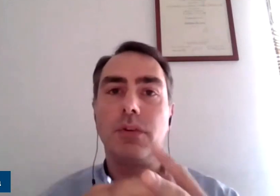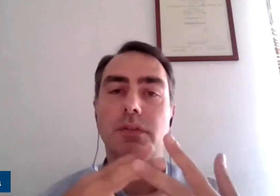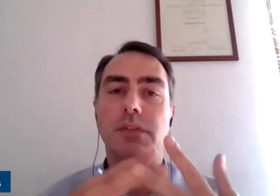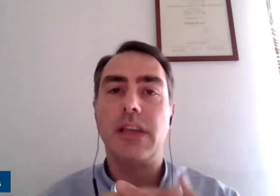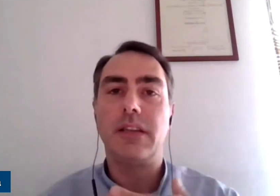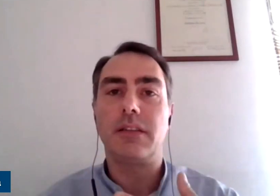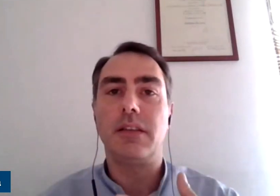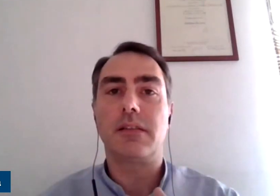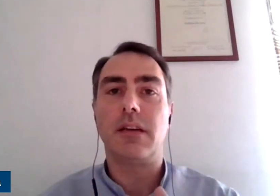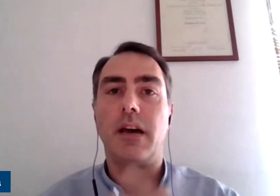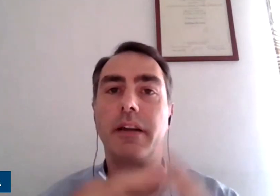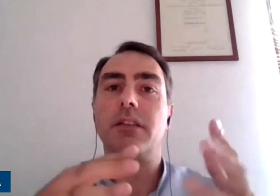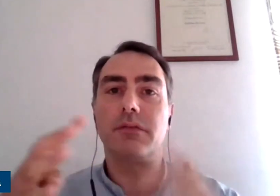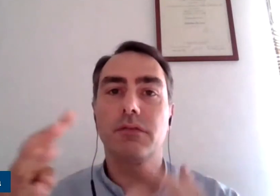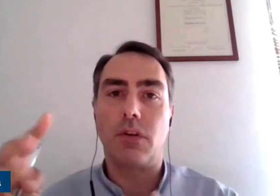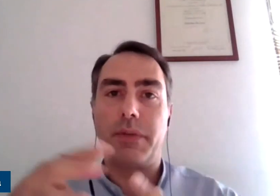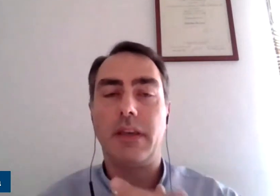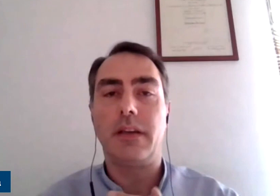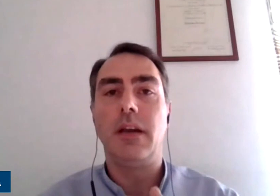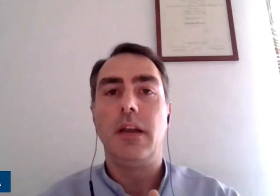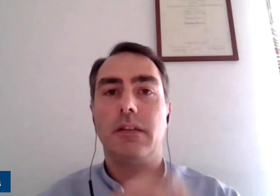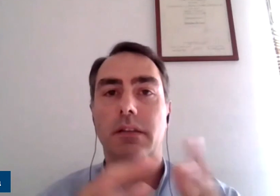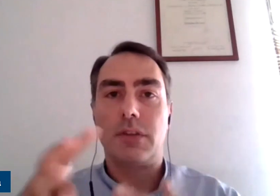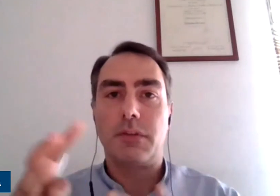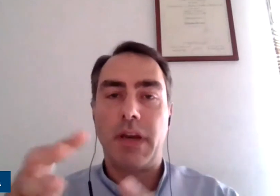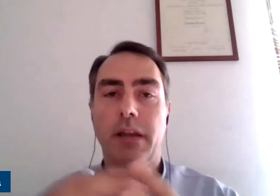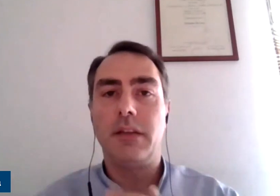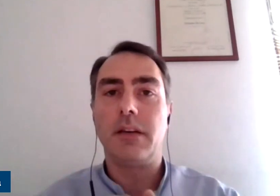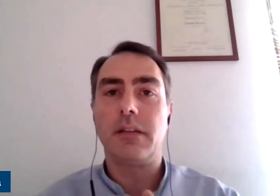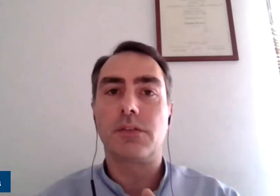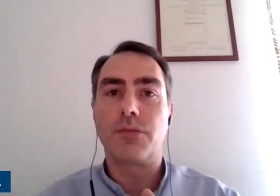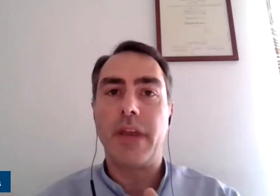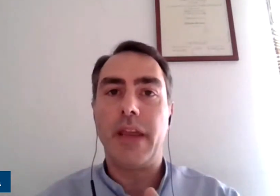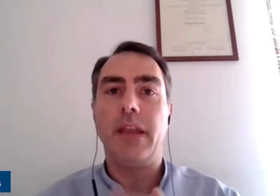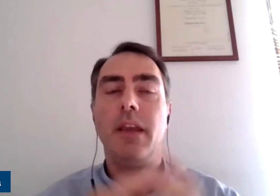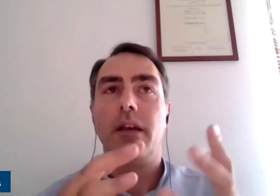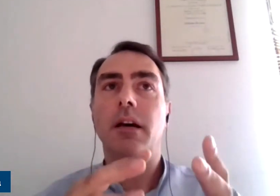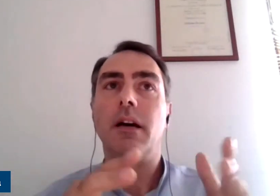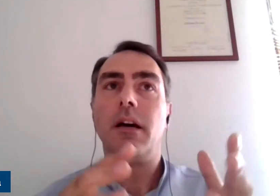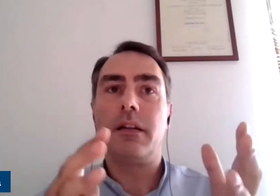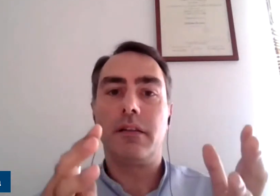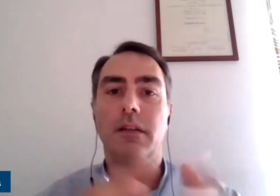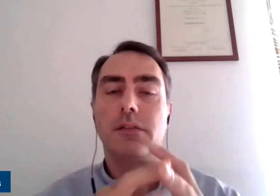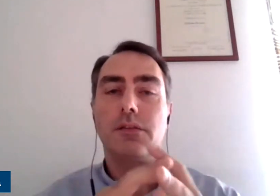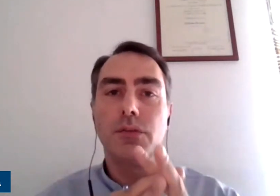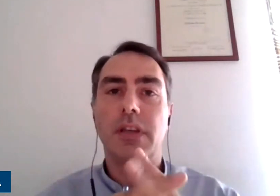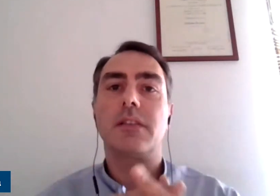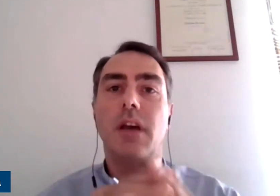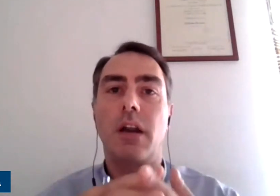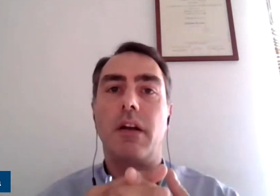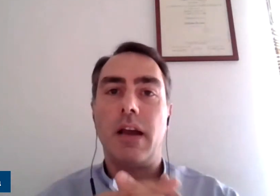to say that it's another topic that should by the survey, the students are asking